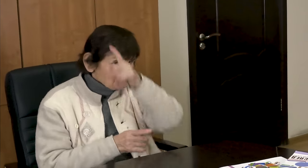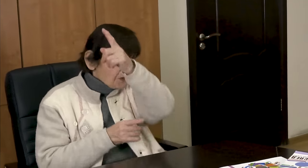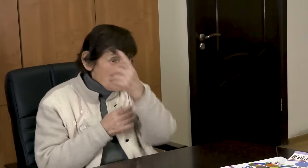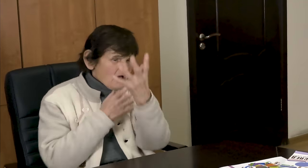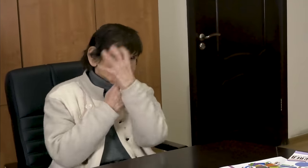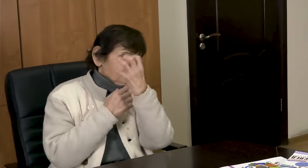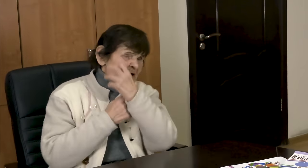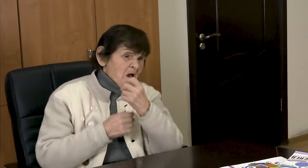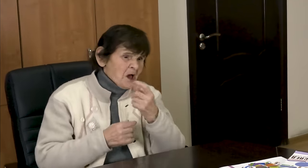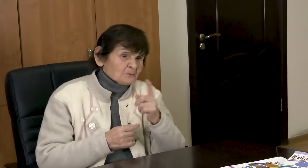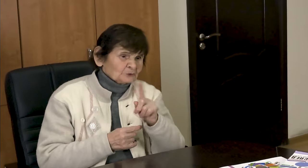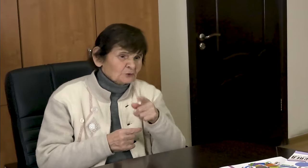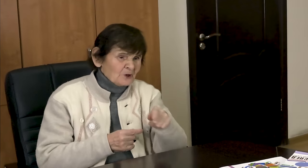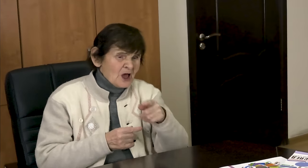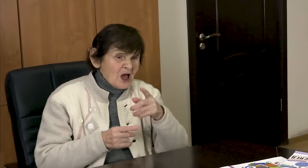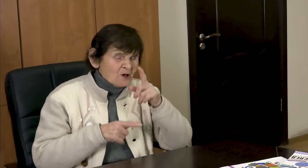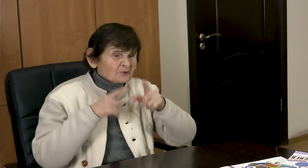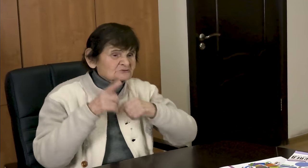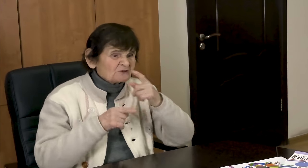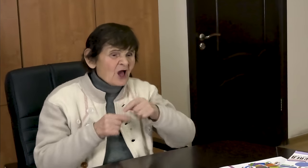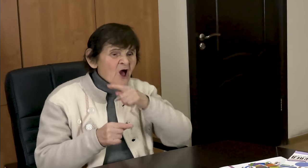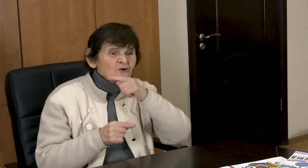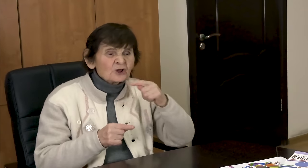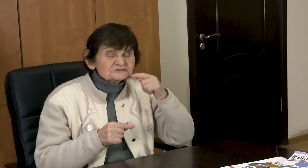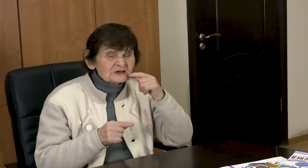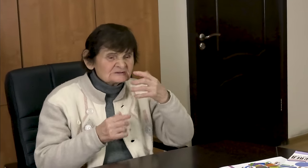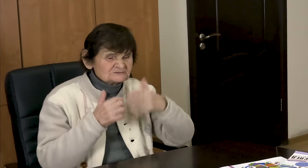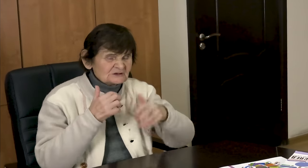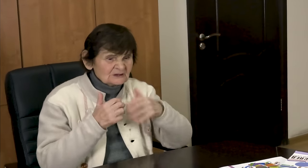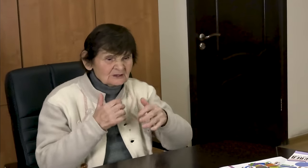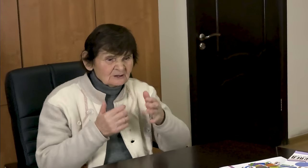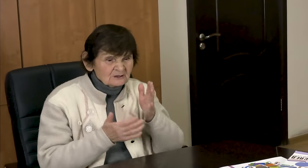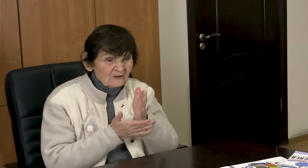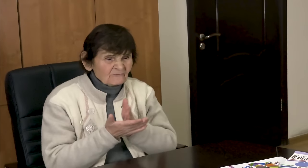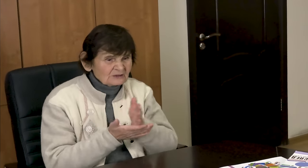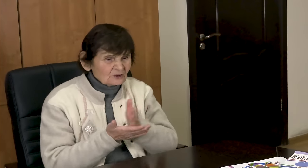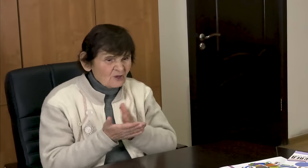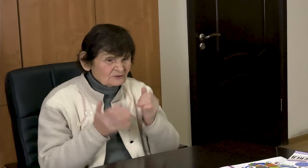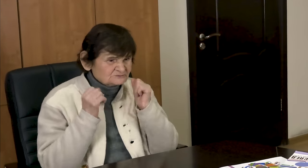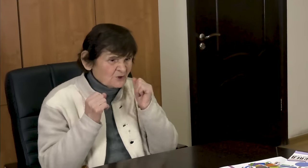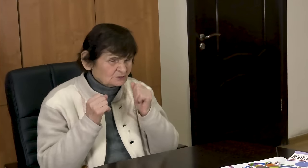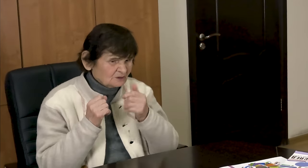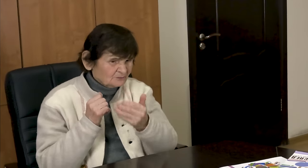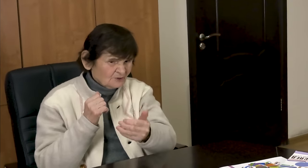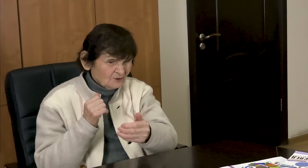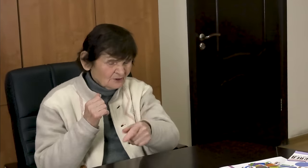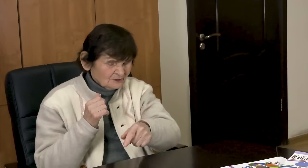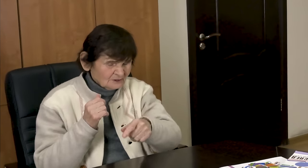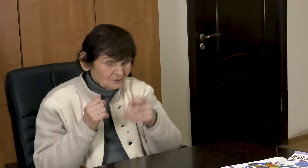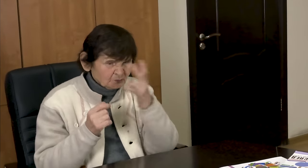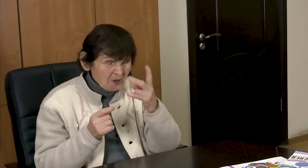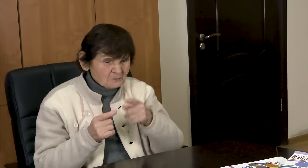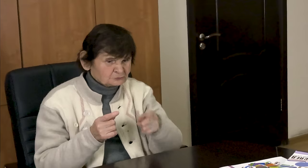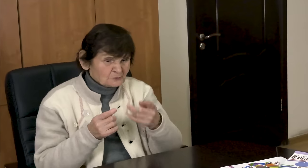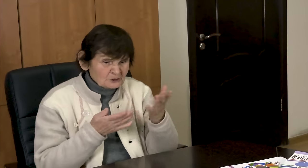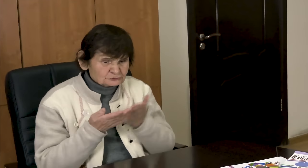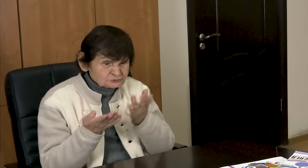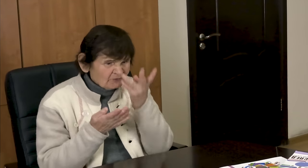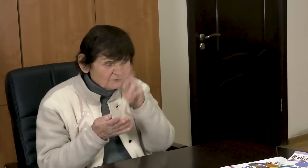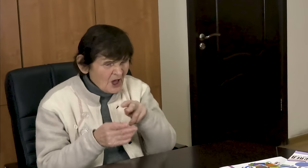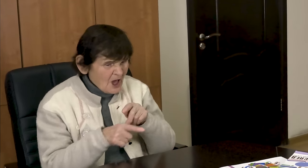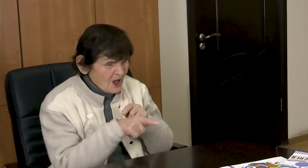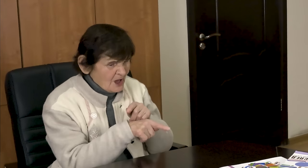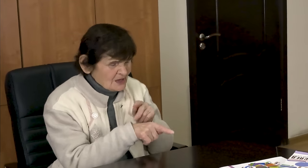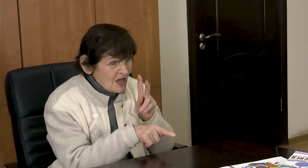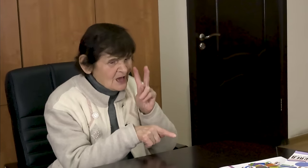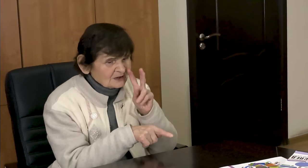They scold me, they say that to participate in the Russian championship among sports veterans you need to have two types of skis: